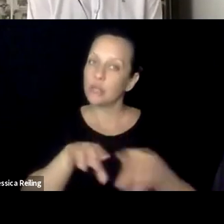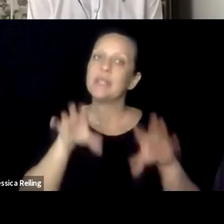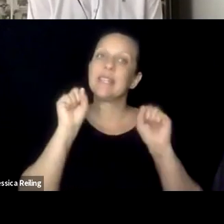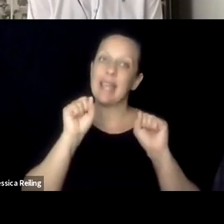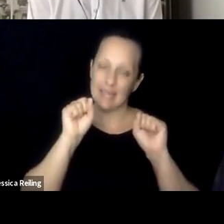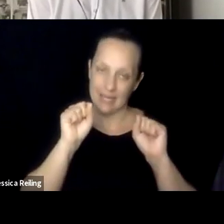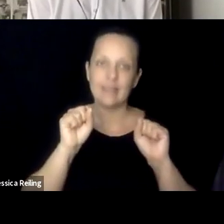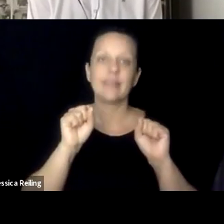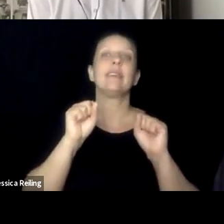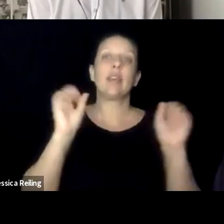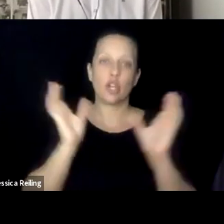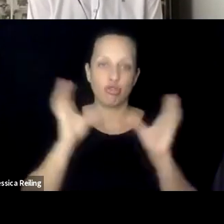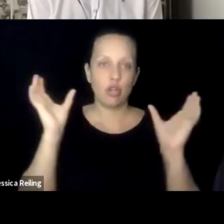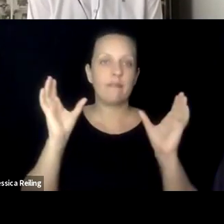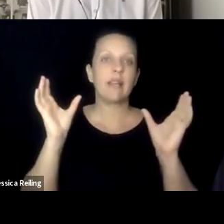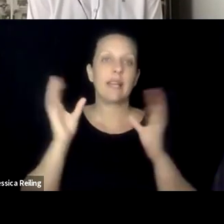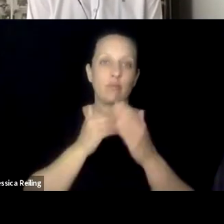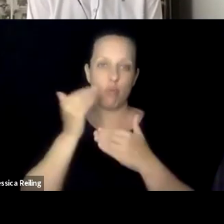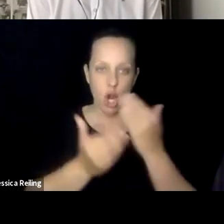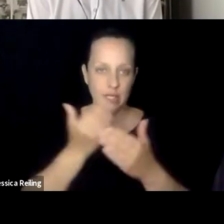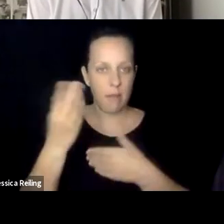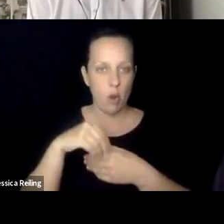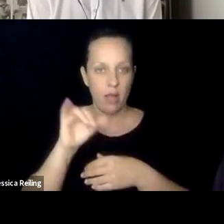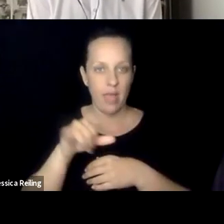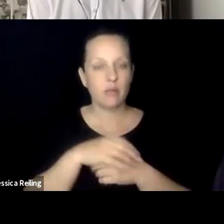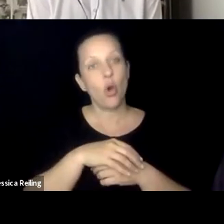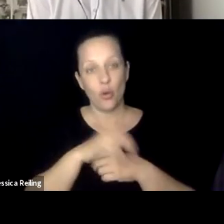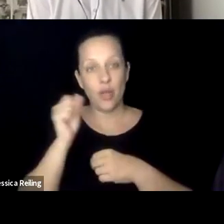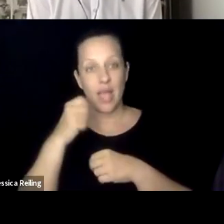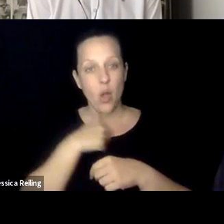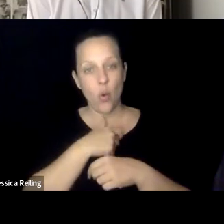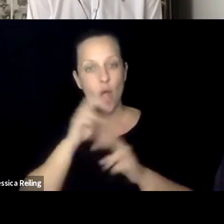interaction, with a focus certificate on accessibility, that you would also